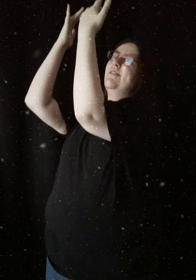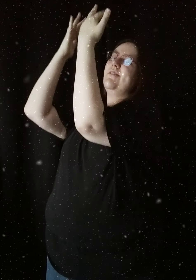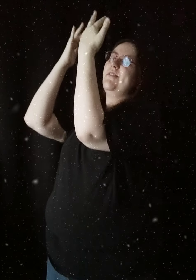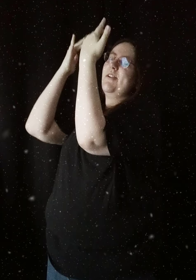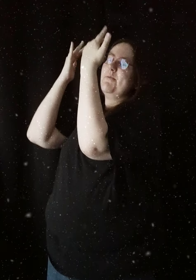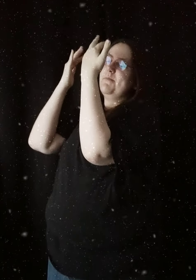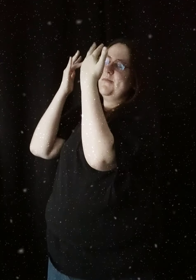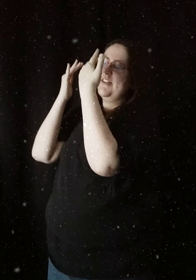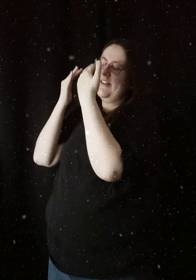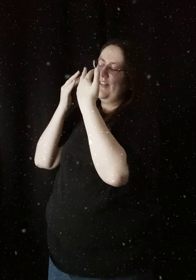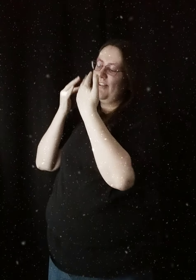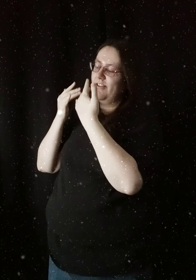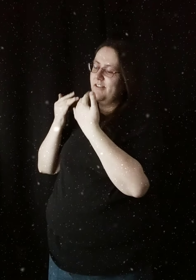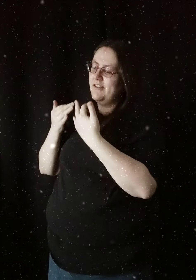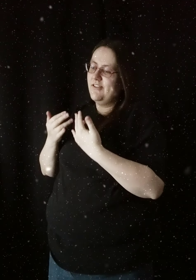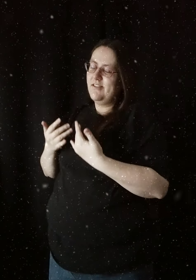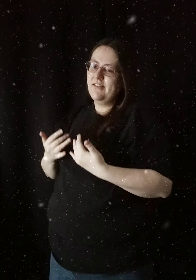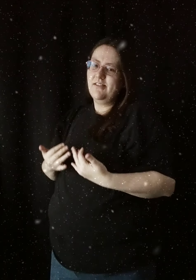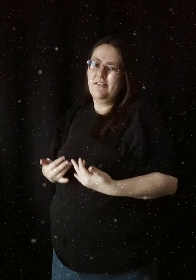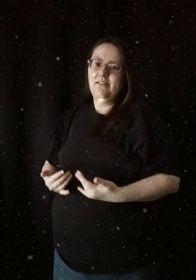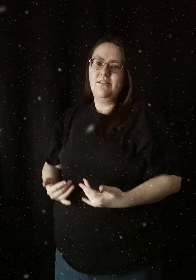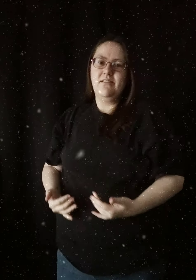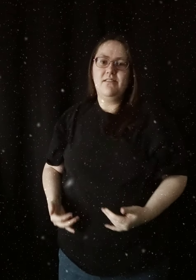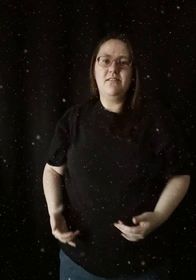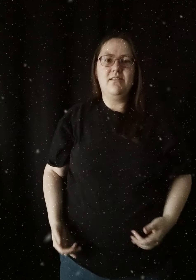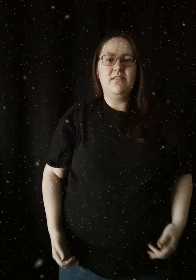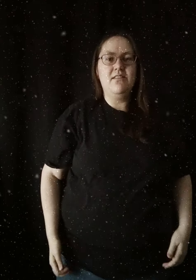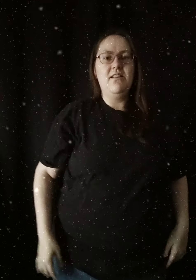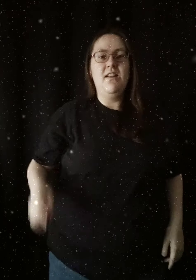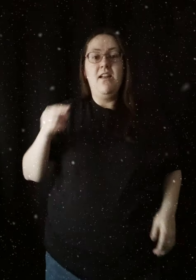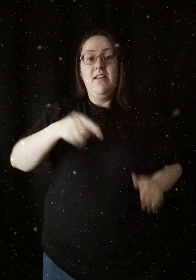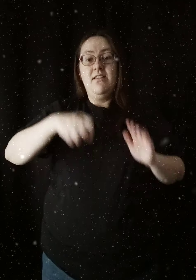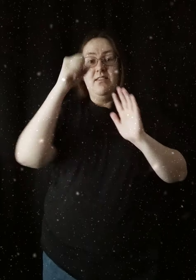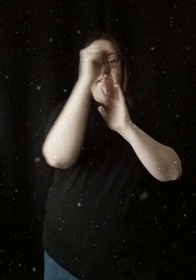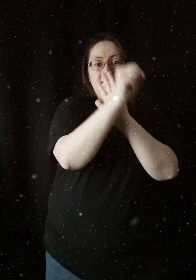Falling on me